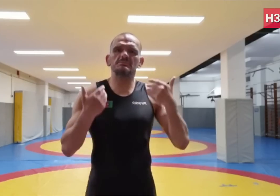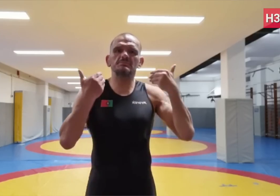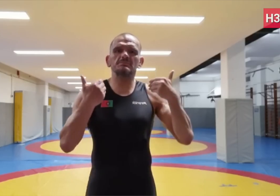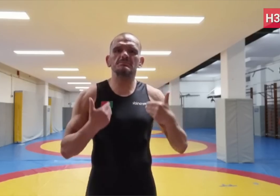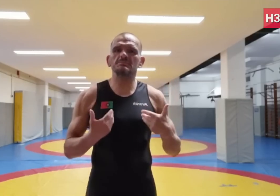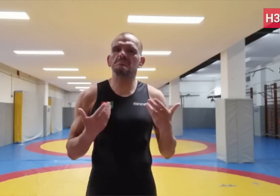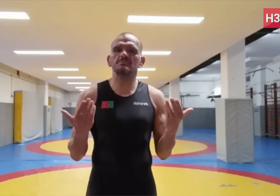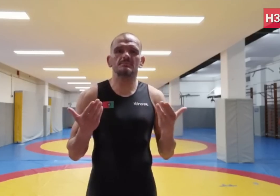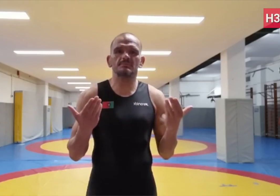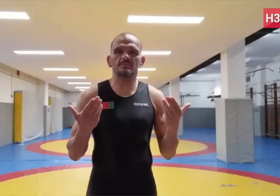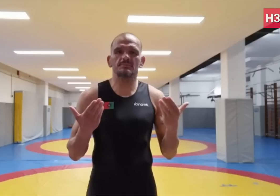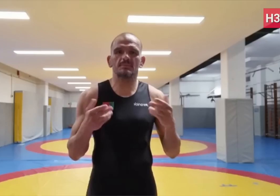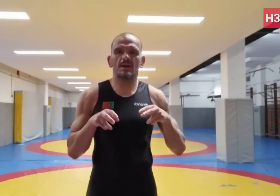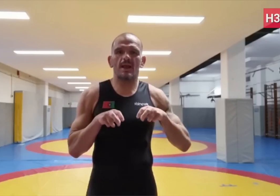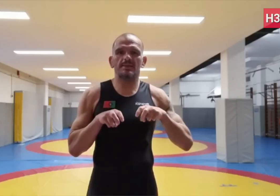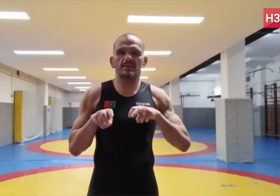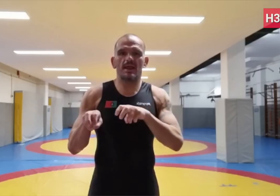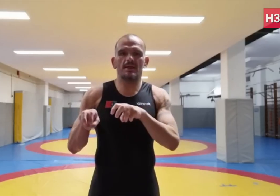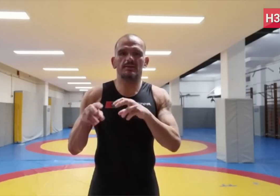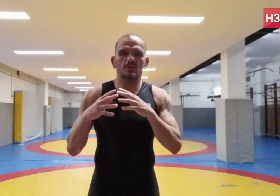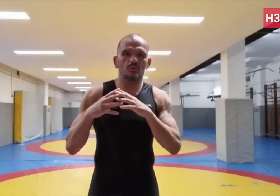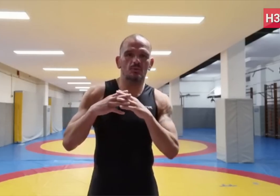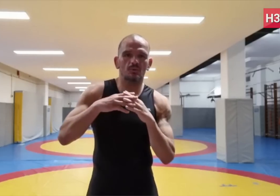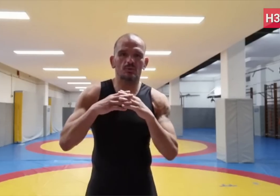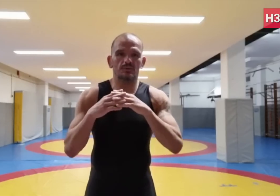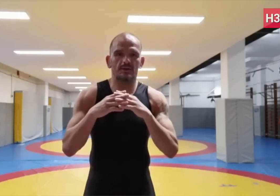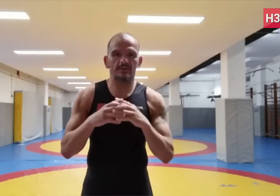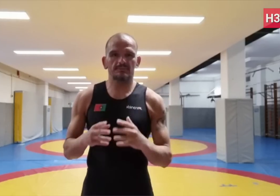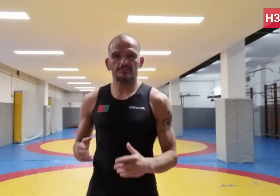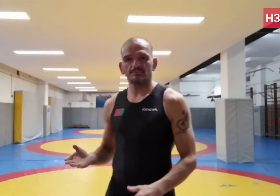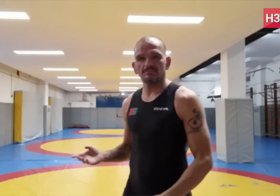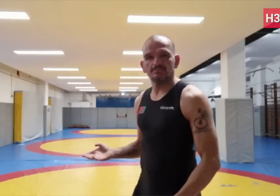I'm a Greco-Roman wrestler.